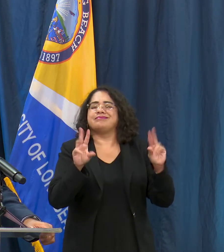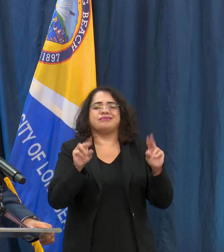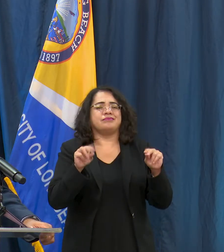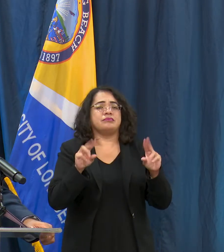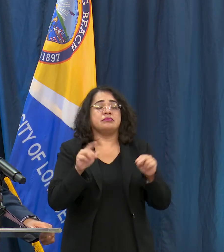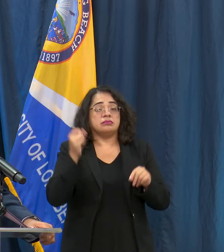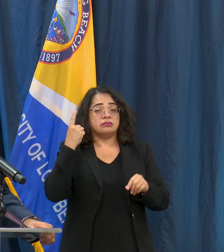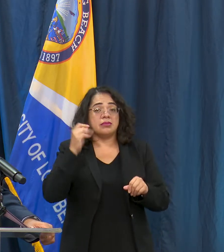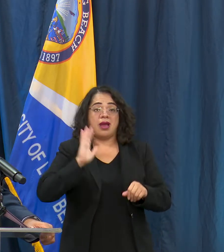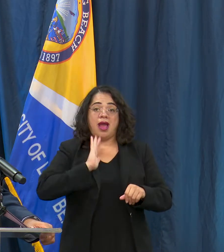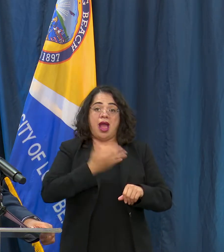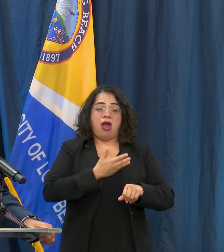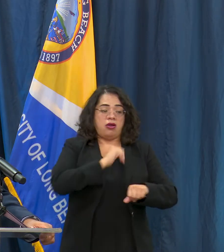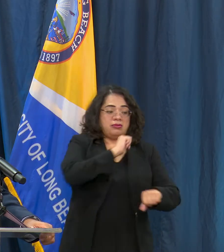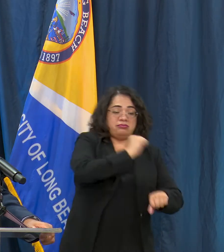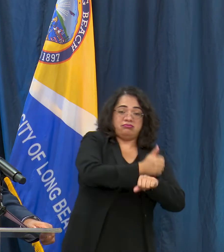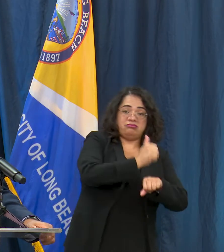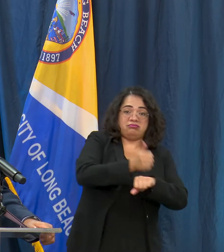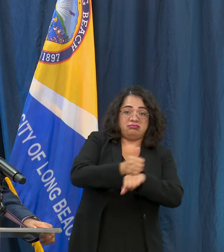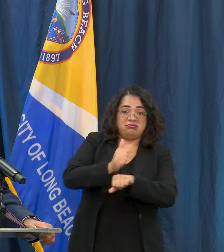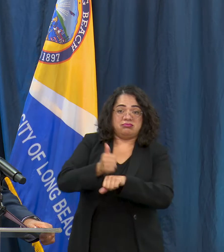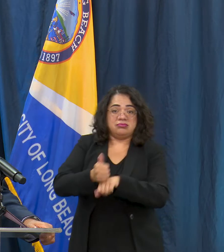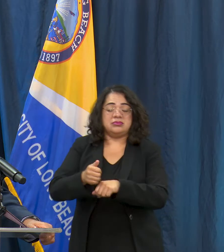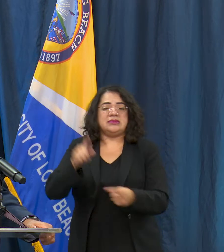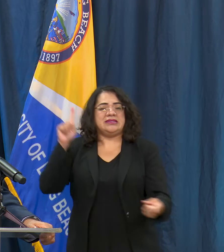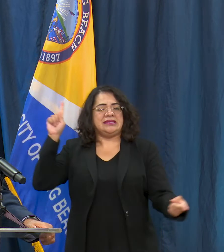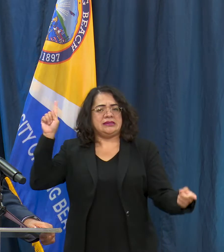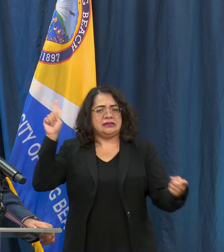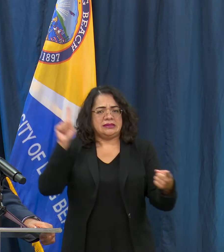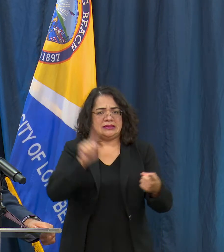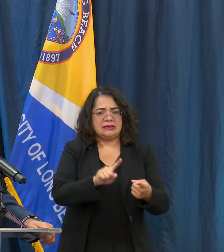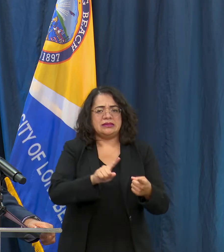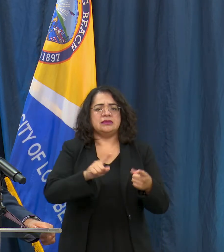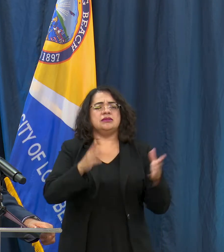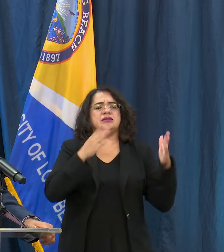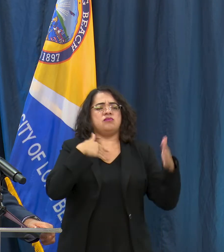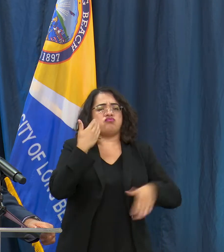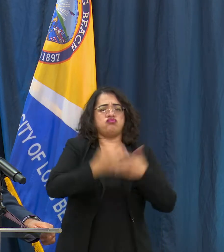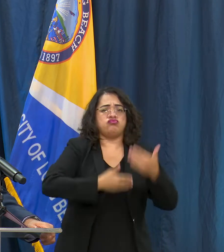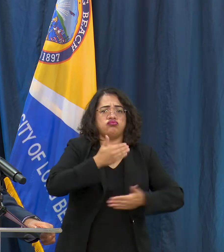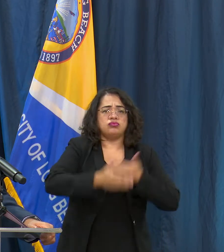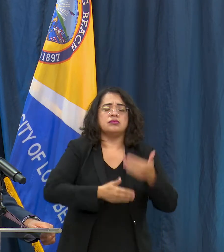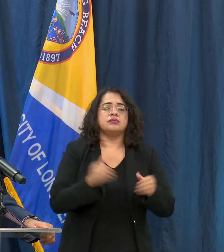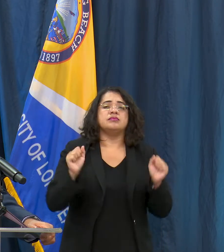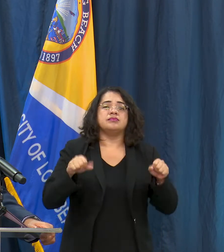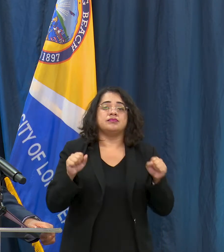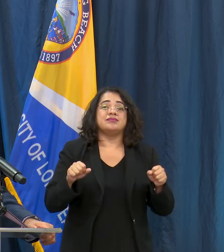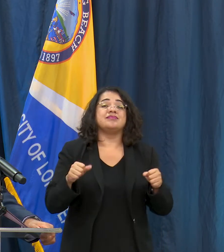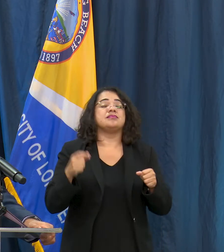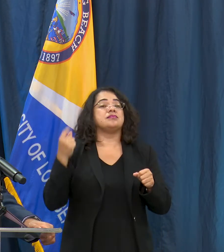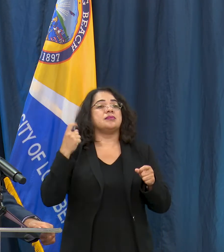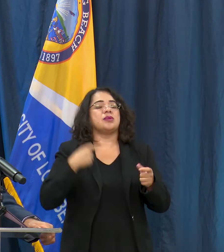but it's one that clearly needs to be a refocused for all of us and we continue